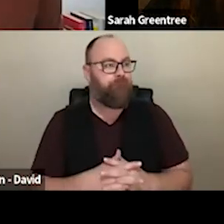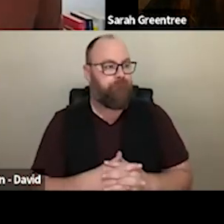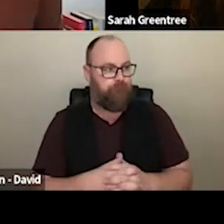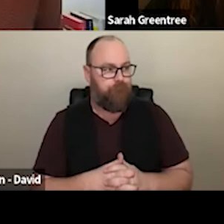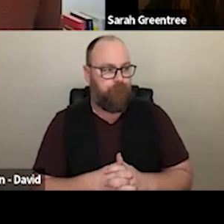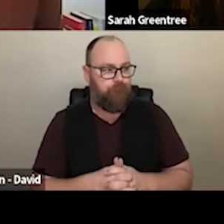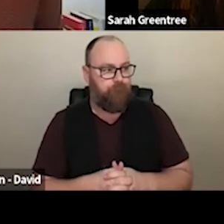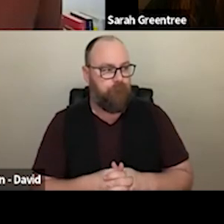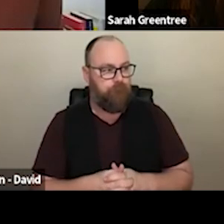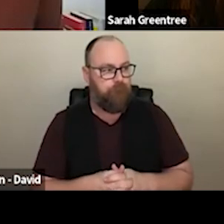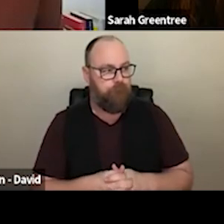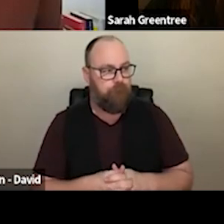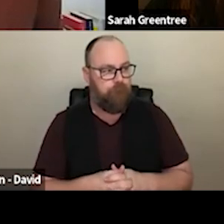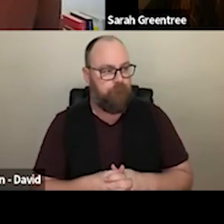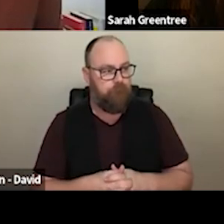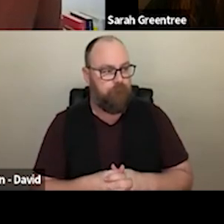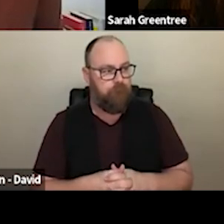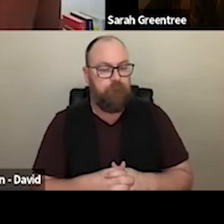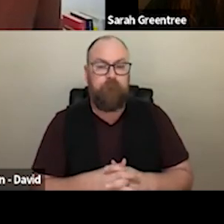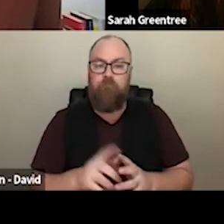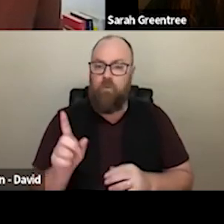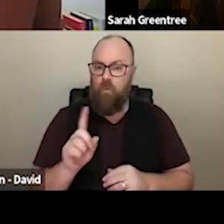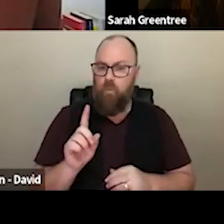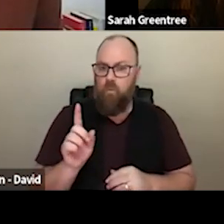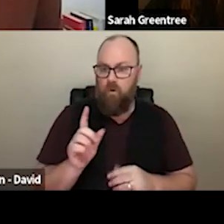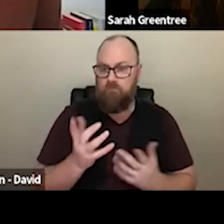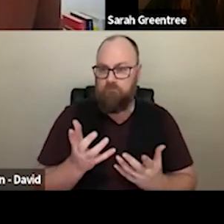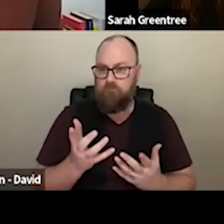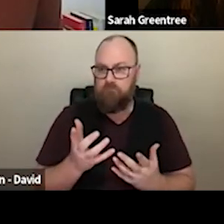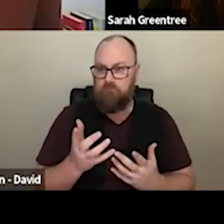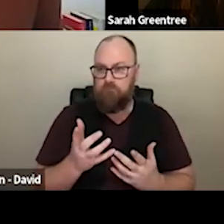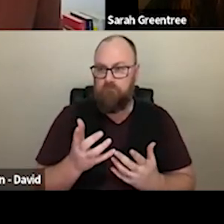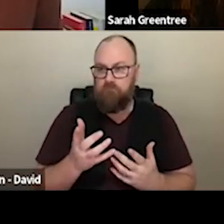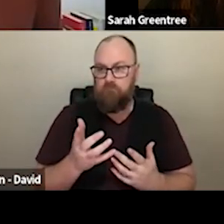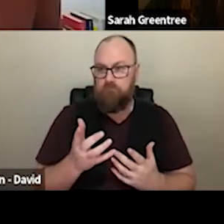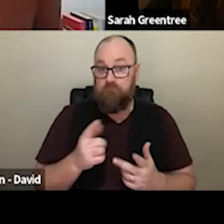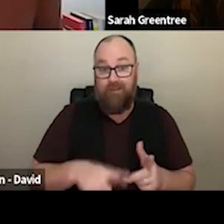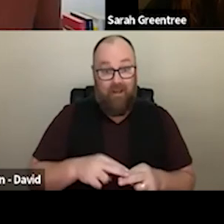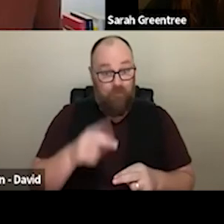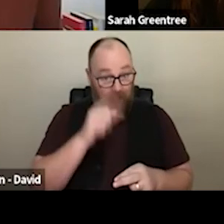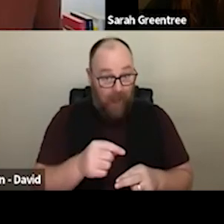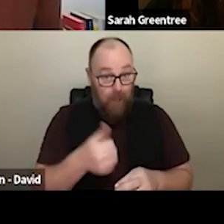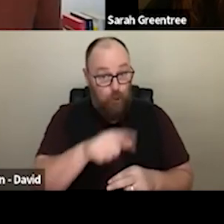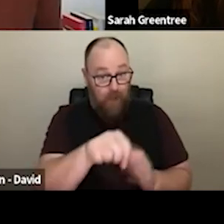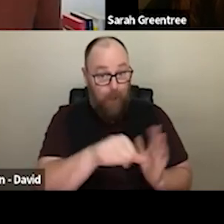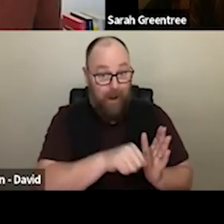What, what what capacity, the organization might have, if it does have for your investment to leverage other funds from other sources, and it goes back to sort of Sarah's answer